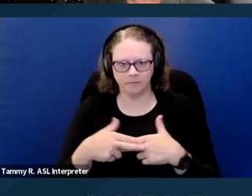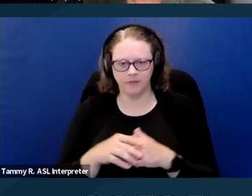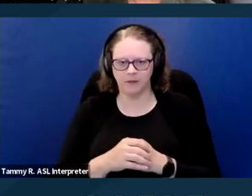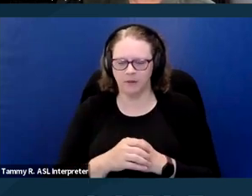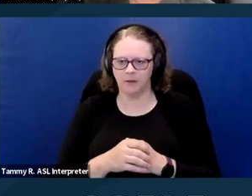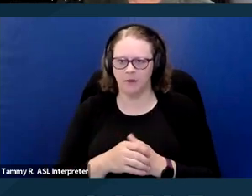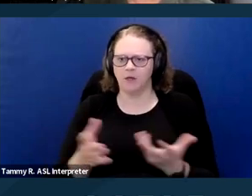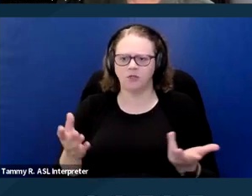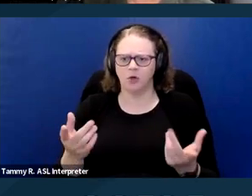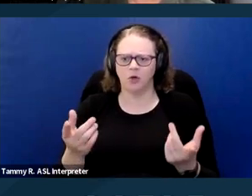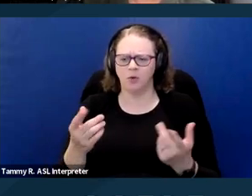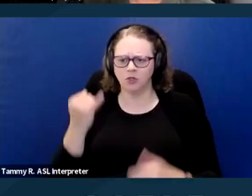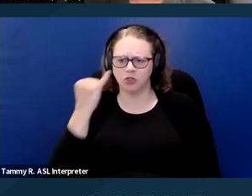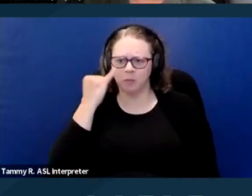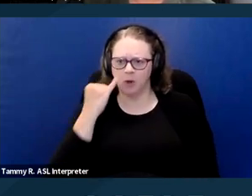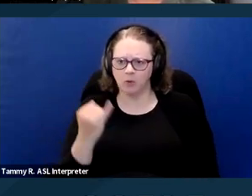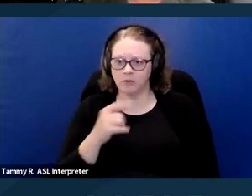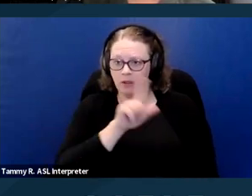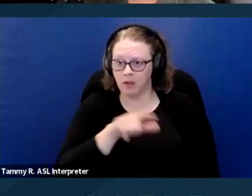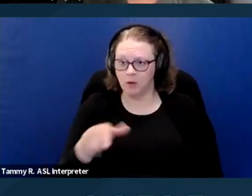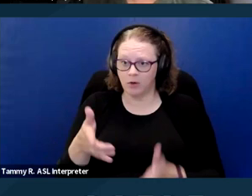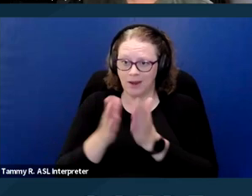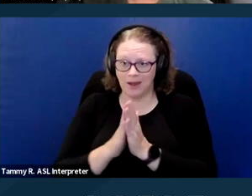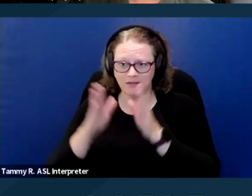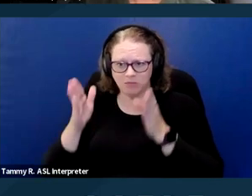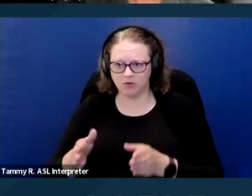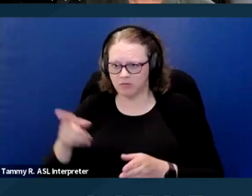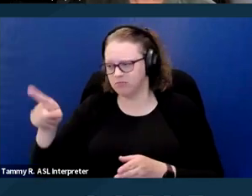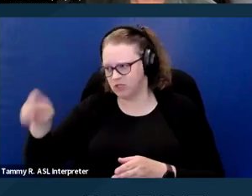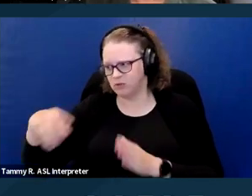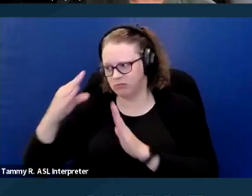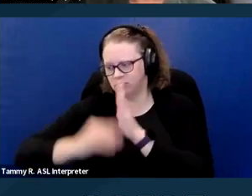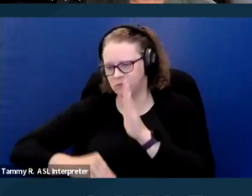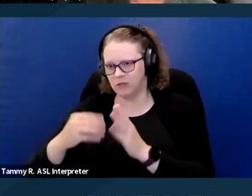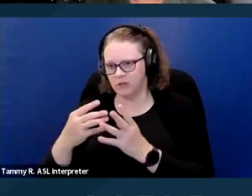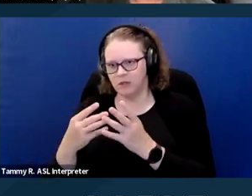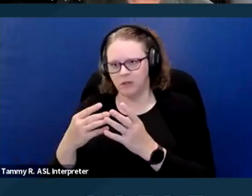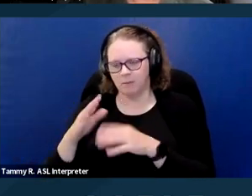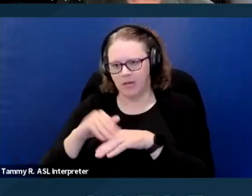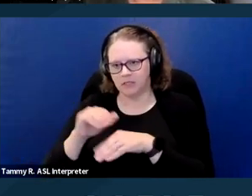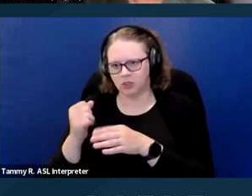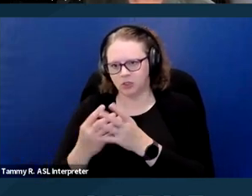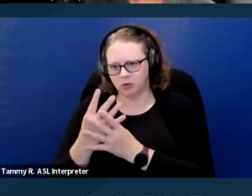So what can a person do if they're asked to complete a pet screening? A couple of suggestions.